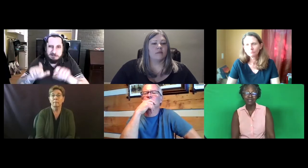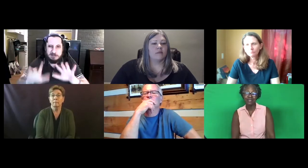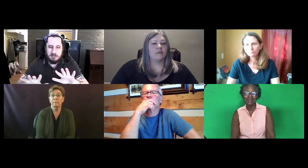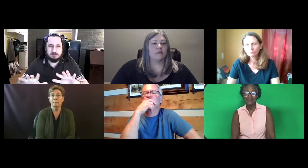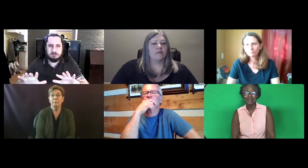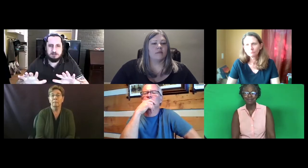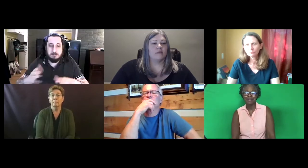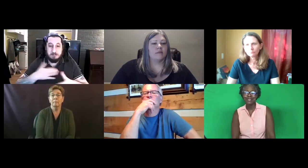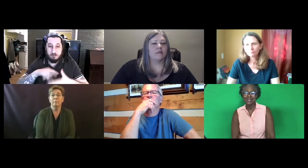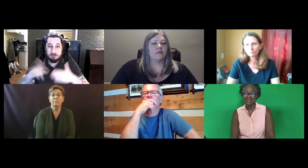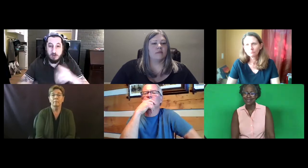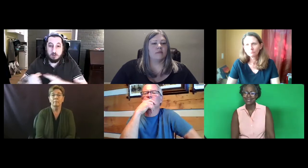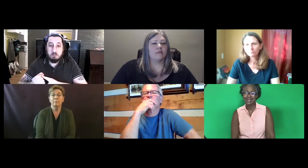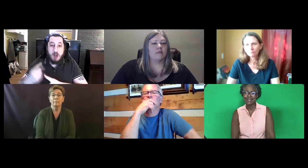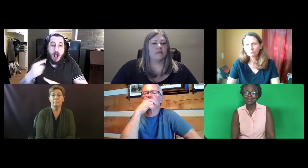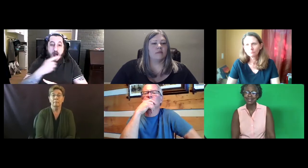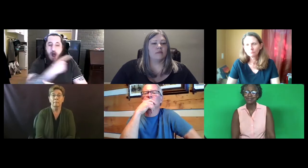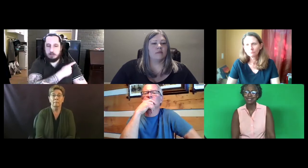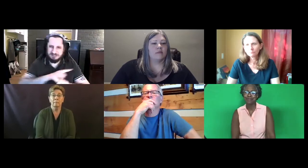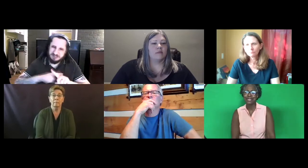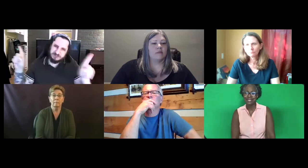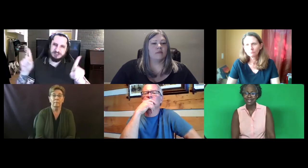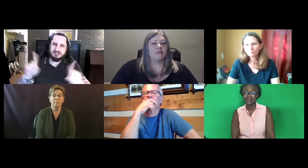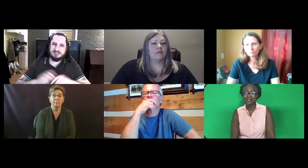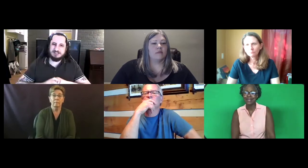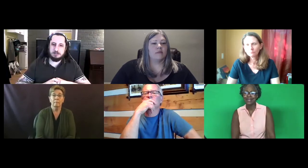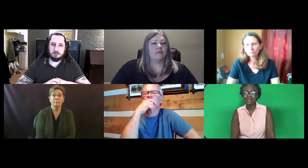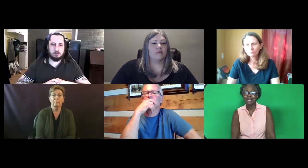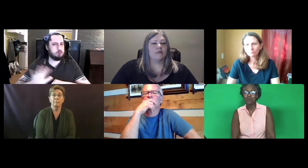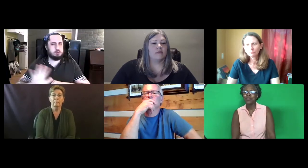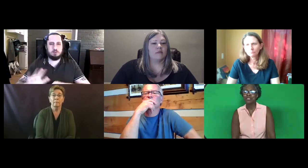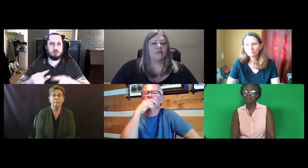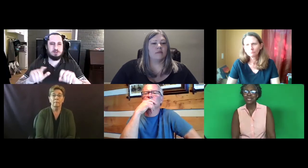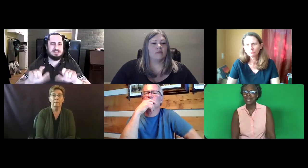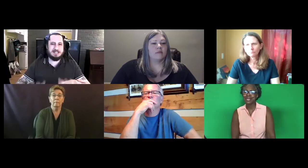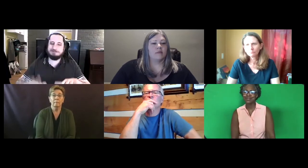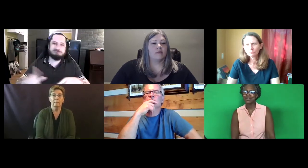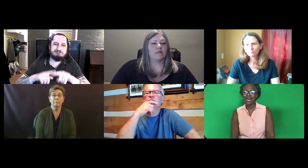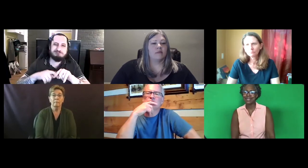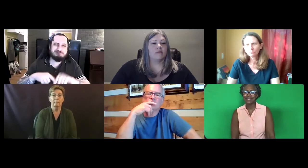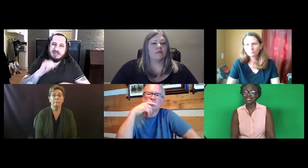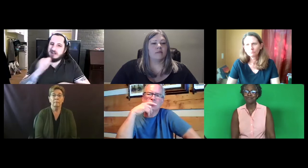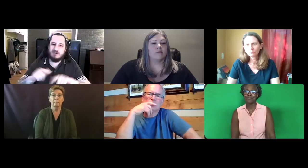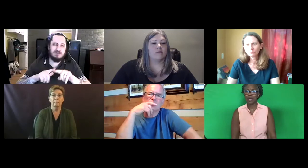So I'm really testing testing skills and reading skills. But what if somebody answers that in a different way?